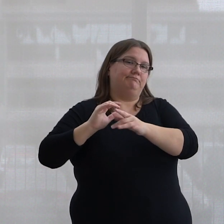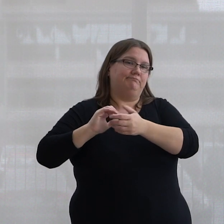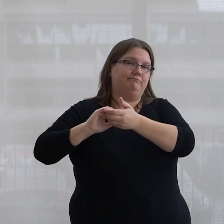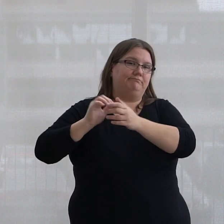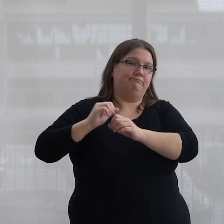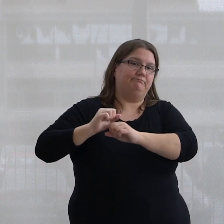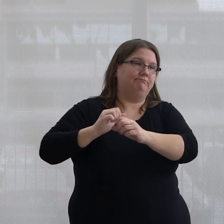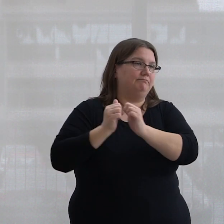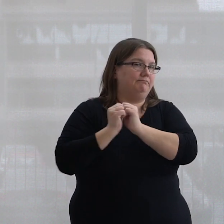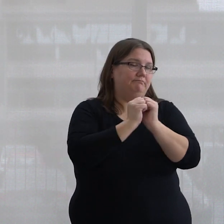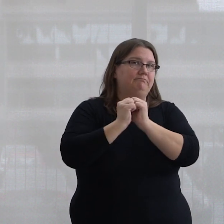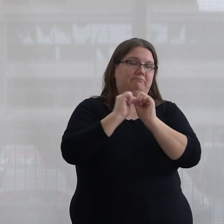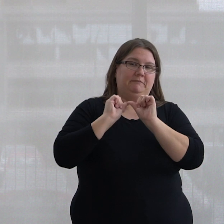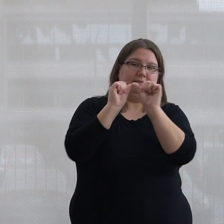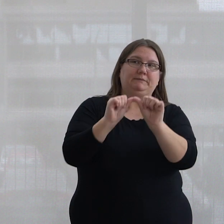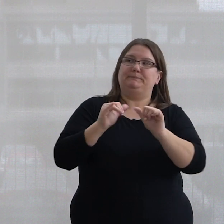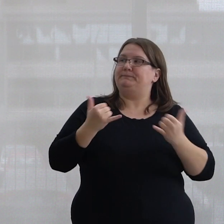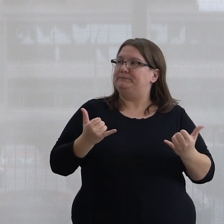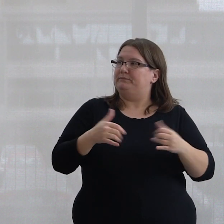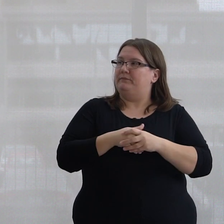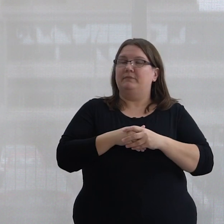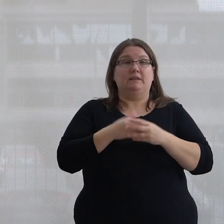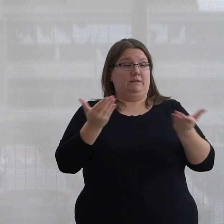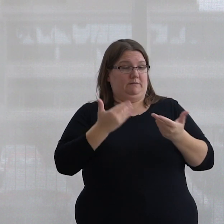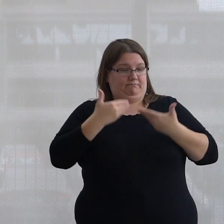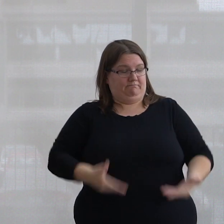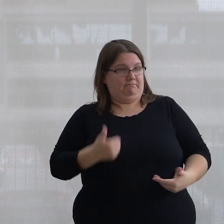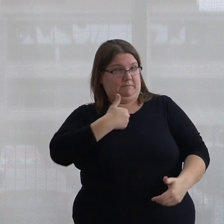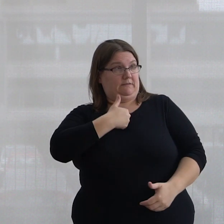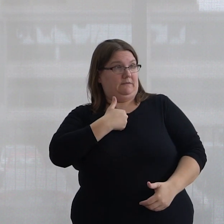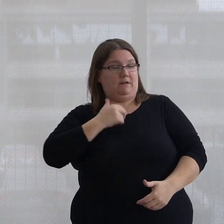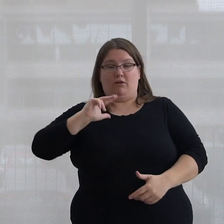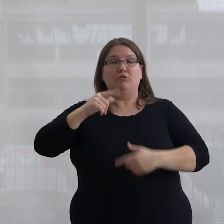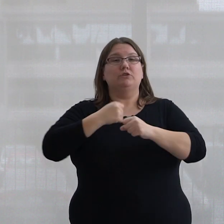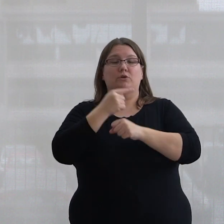I am honoured to be here today as your host to tell a bit more about myself. I'm a third-year global development studies